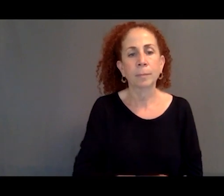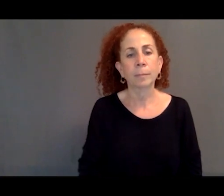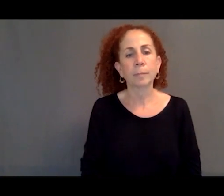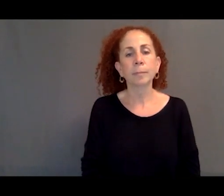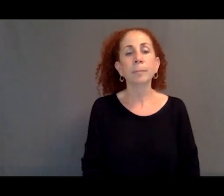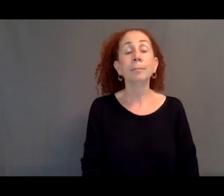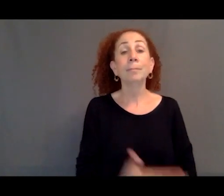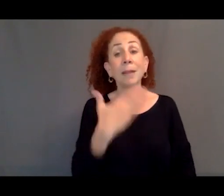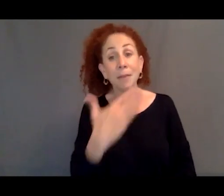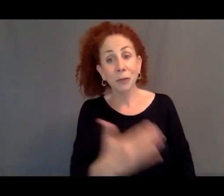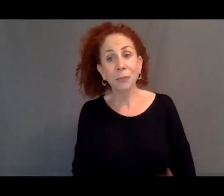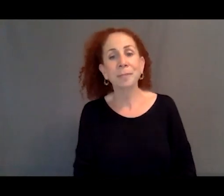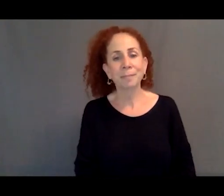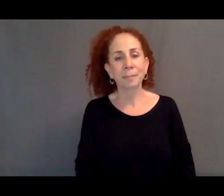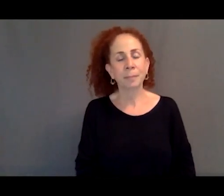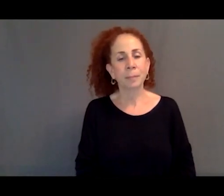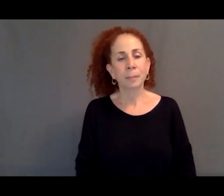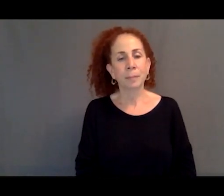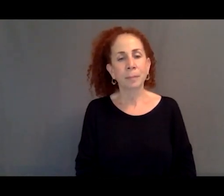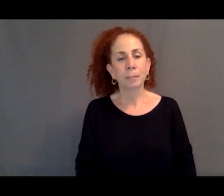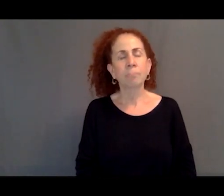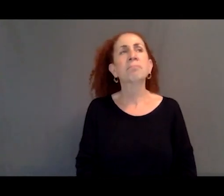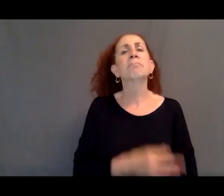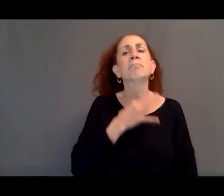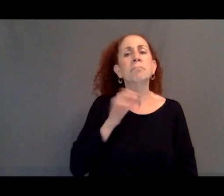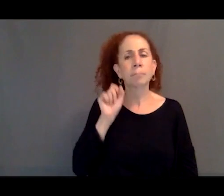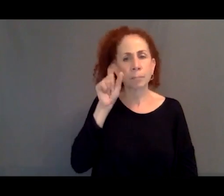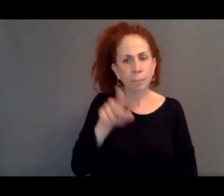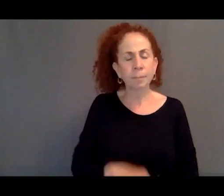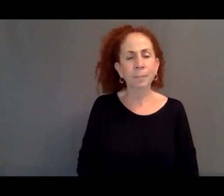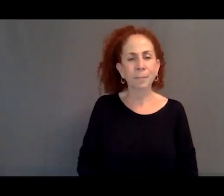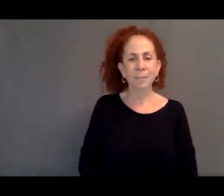Thank you. What are ways to engage the talents and labor of those